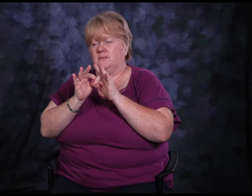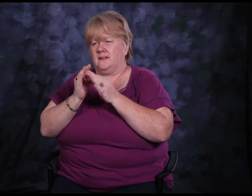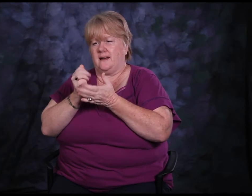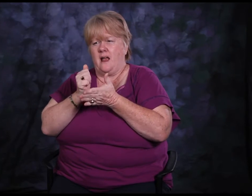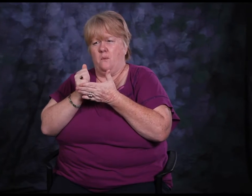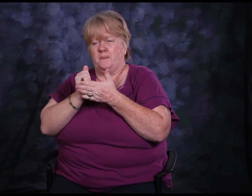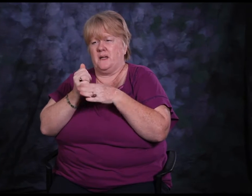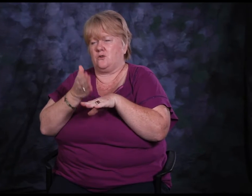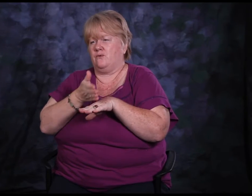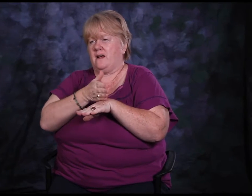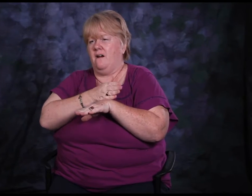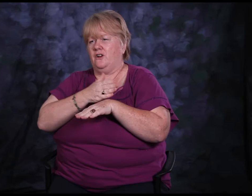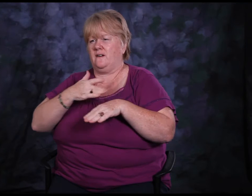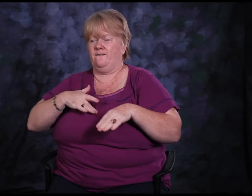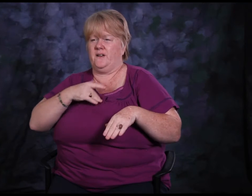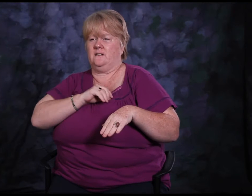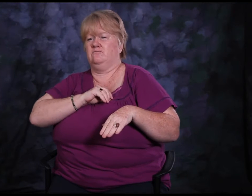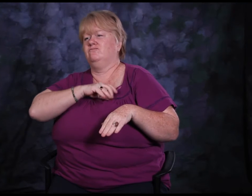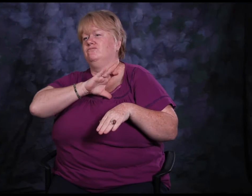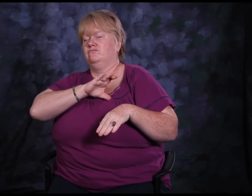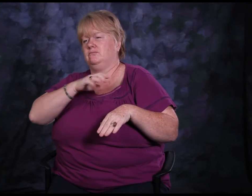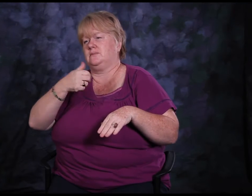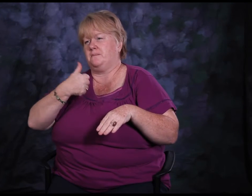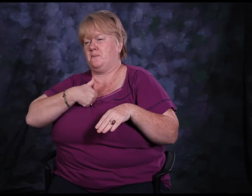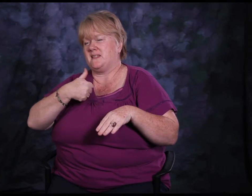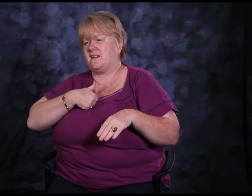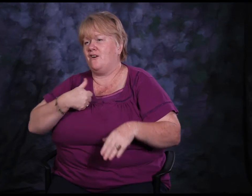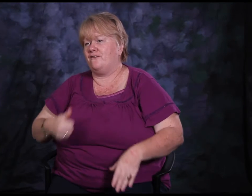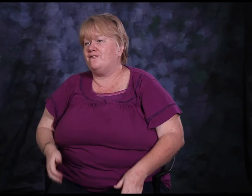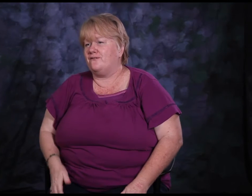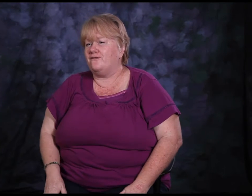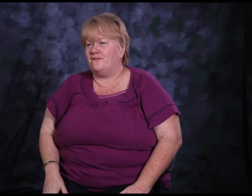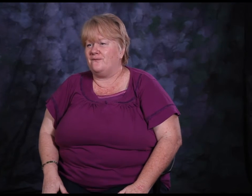for my self-esteem and generally just feeling good about myself.